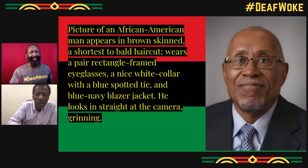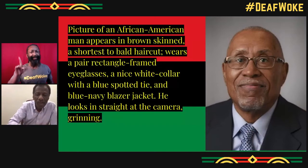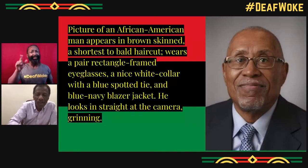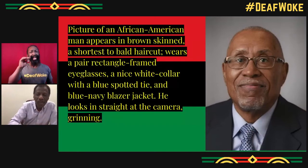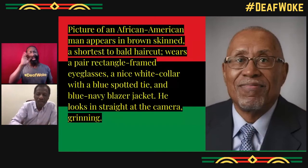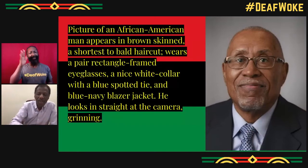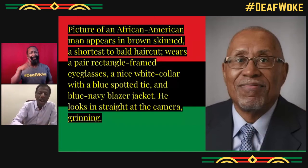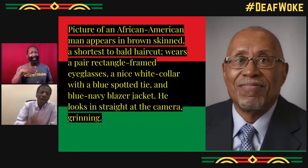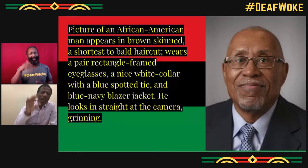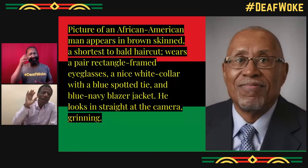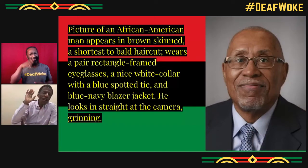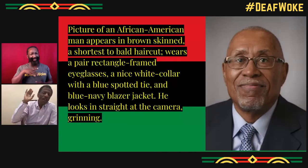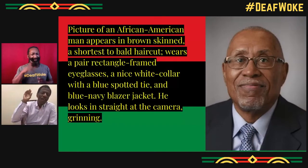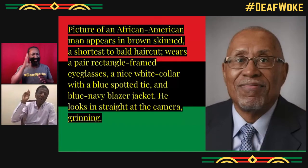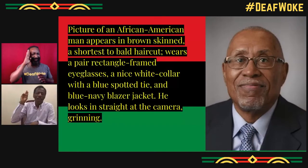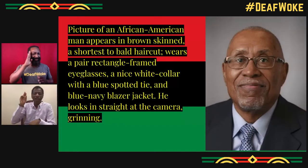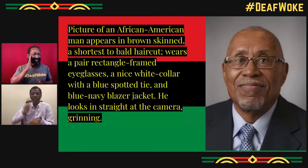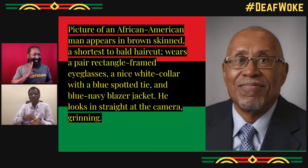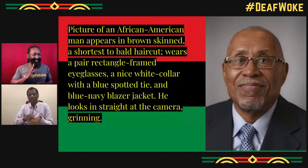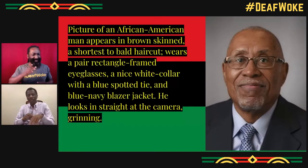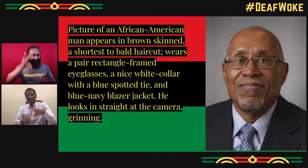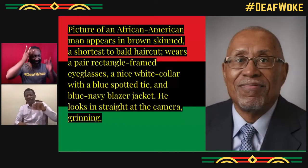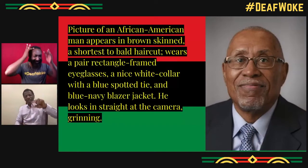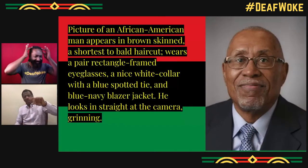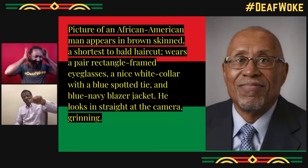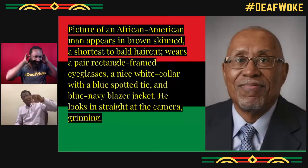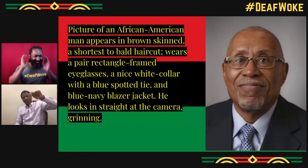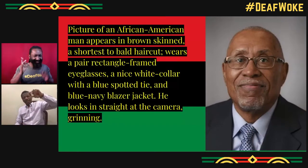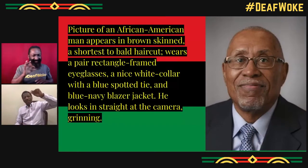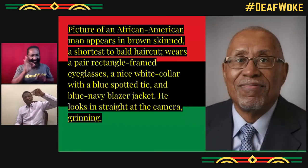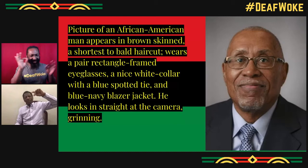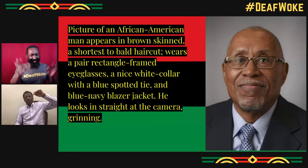Yeah, yeah, yeah, yeah. Okay, this is an African man,